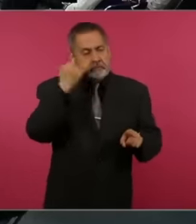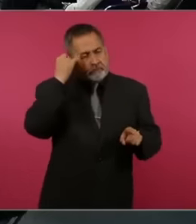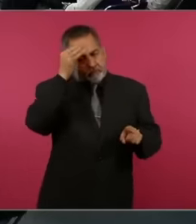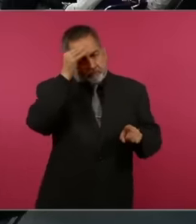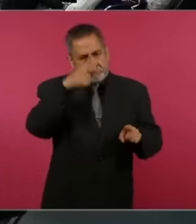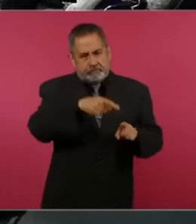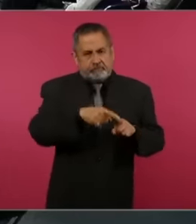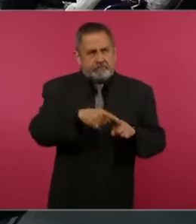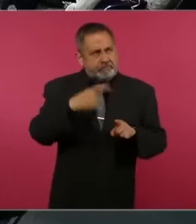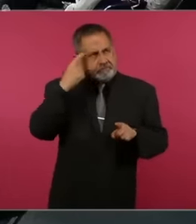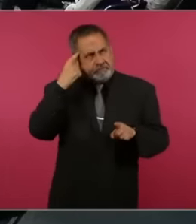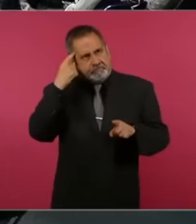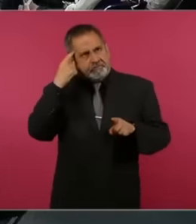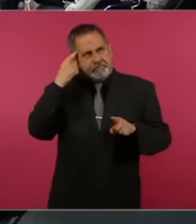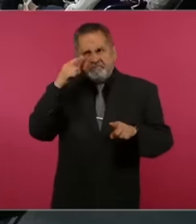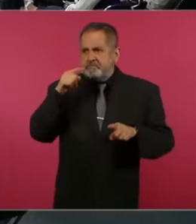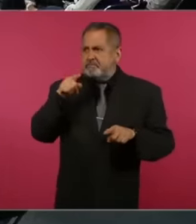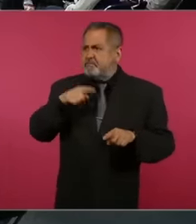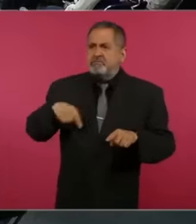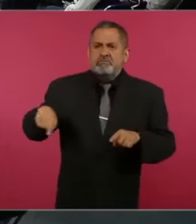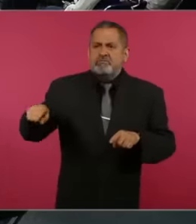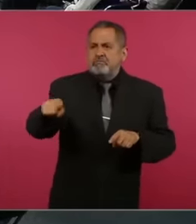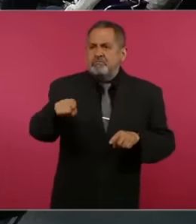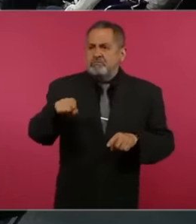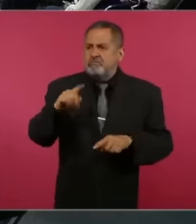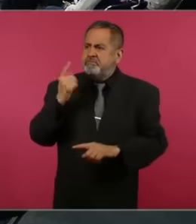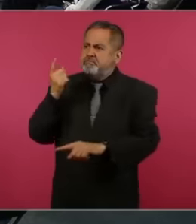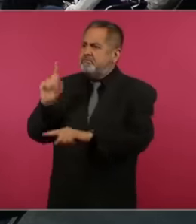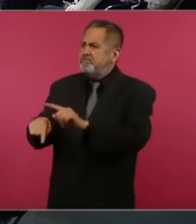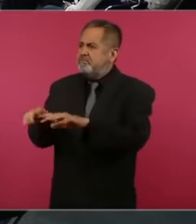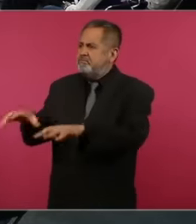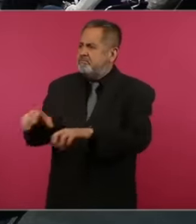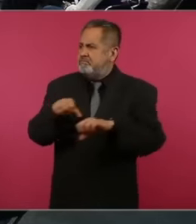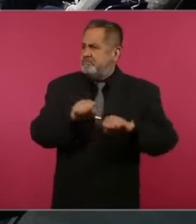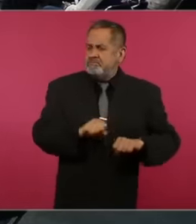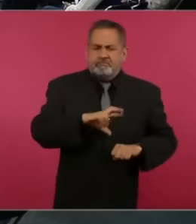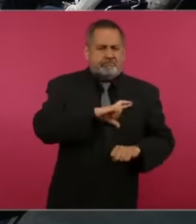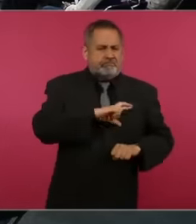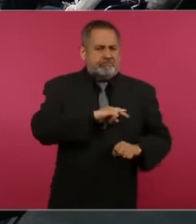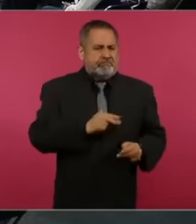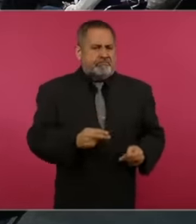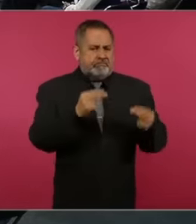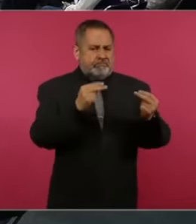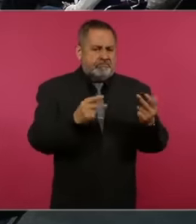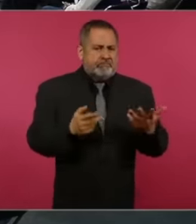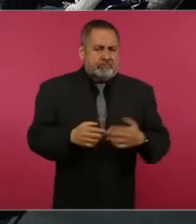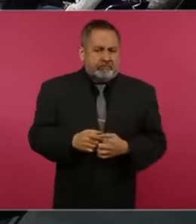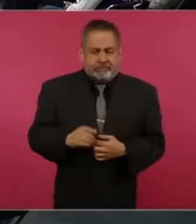privatization desire in everything, that is why I am not talking about a crisis of a